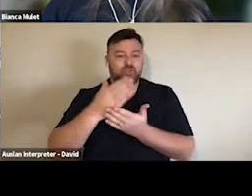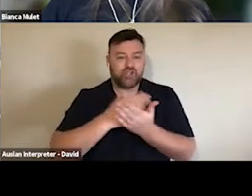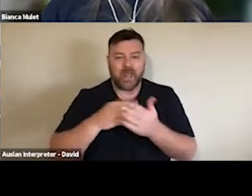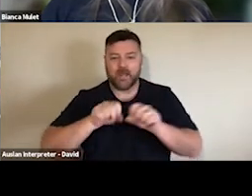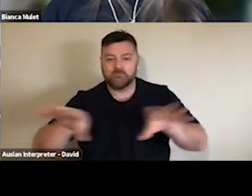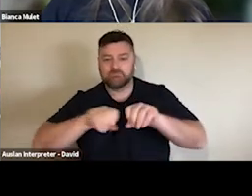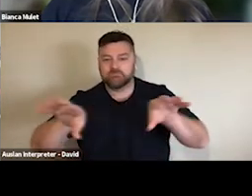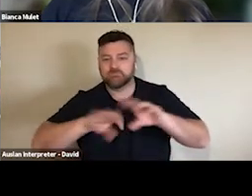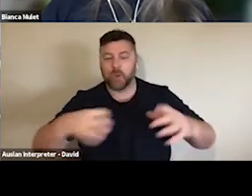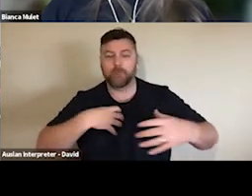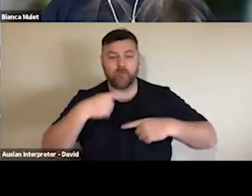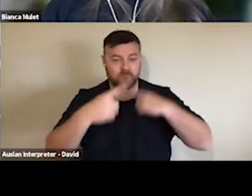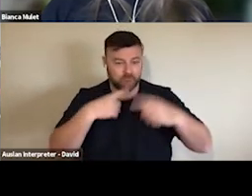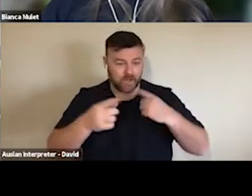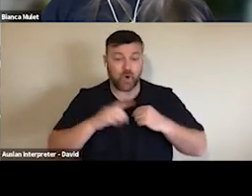at which experiences are having that longevity.